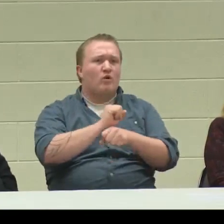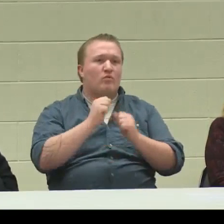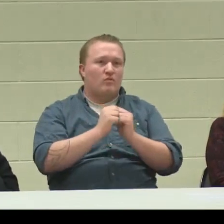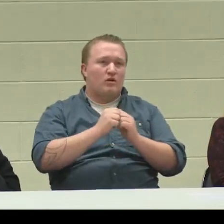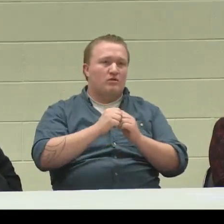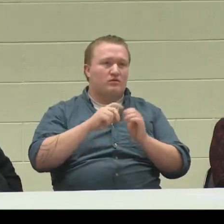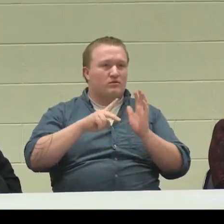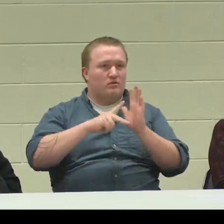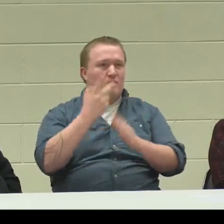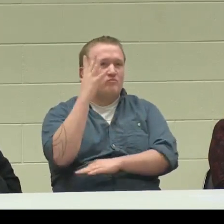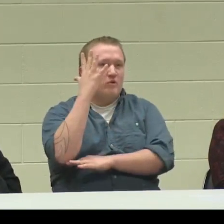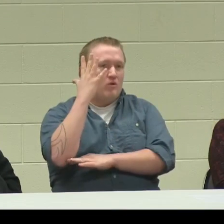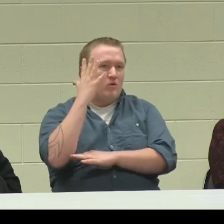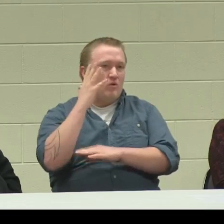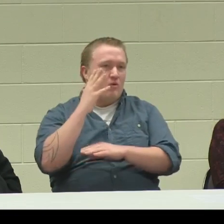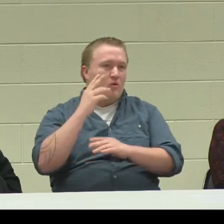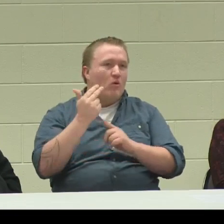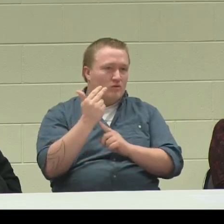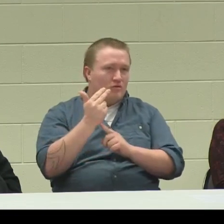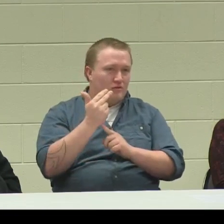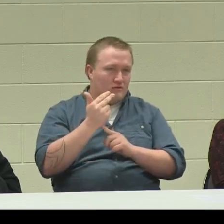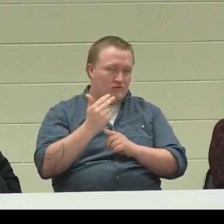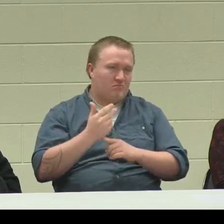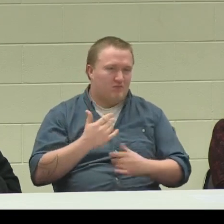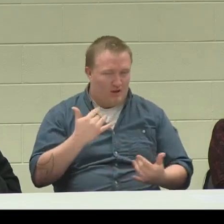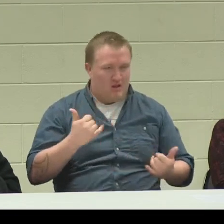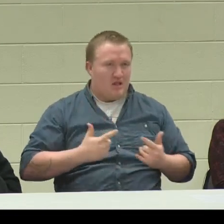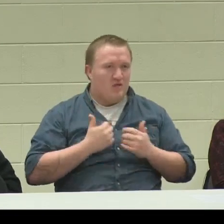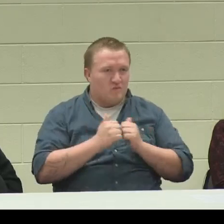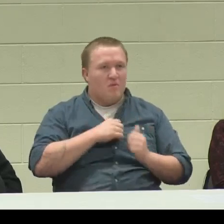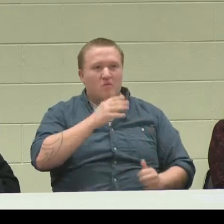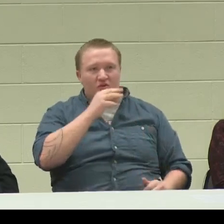Right now, I'm working at the DoubleTree Hotel,